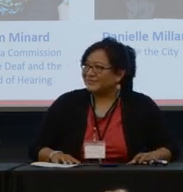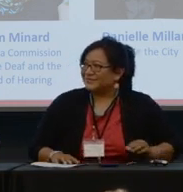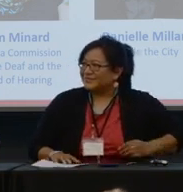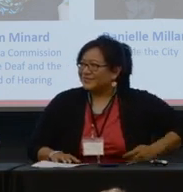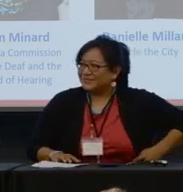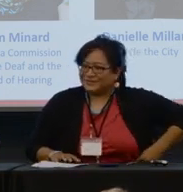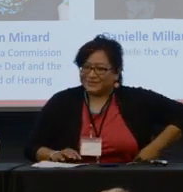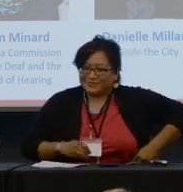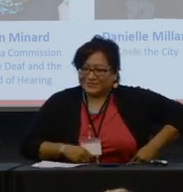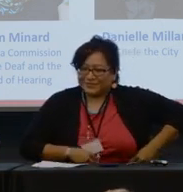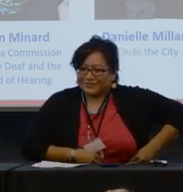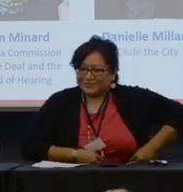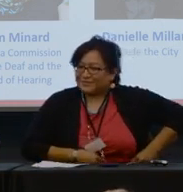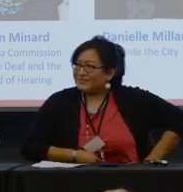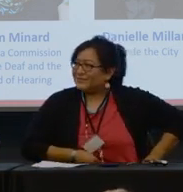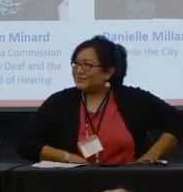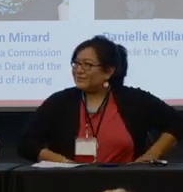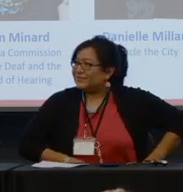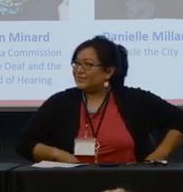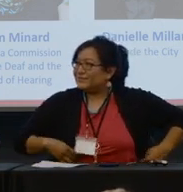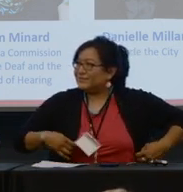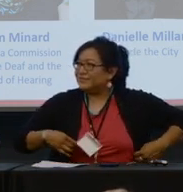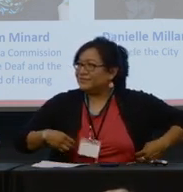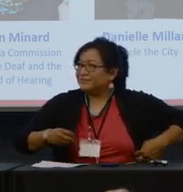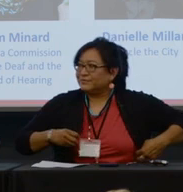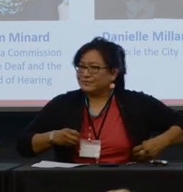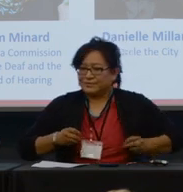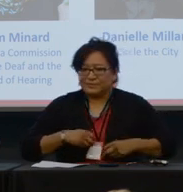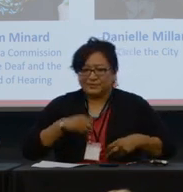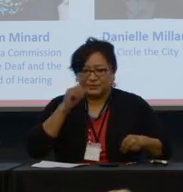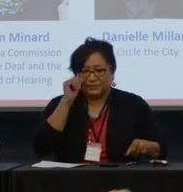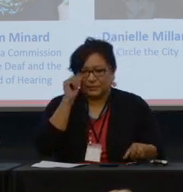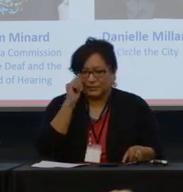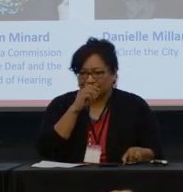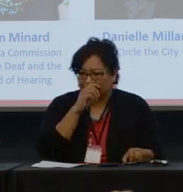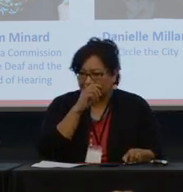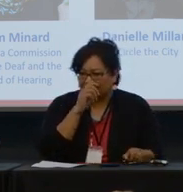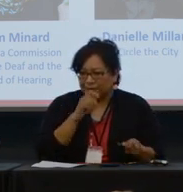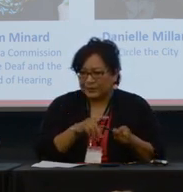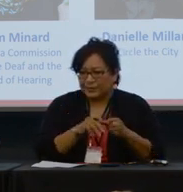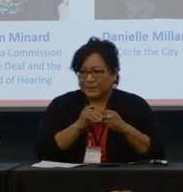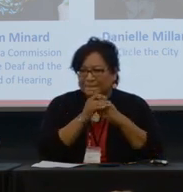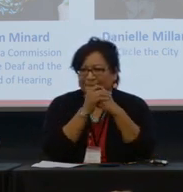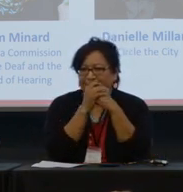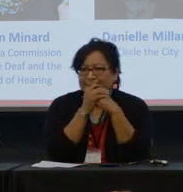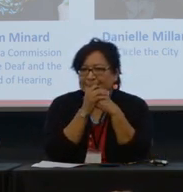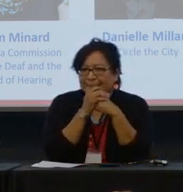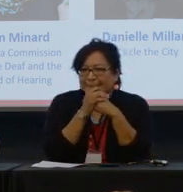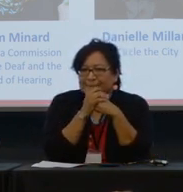That's the extent of my silence, thank you. That was the most fabulous panel.